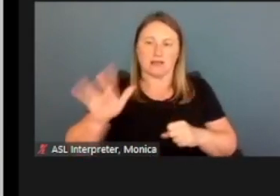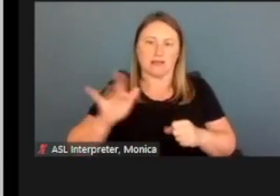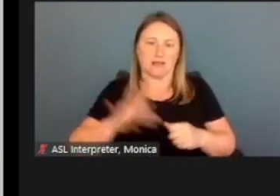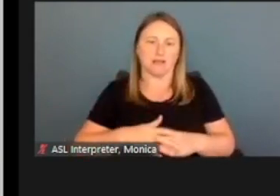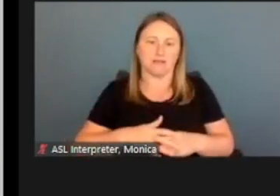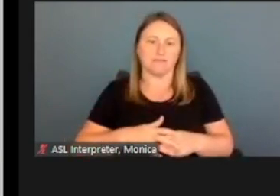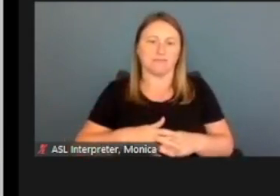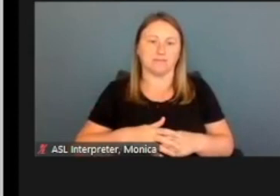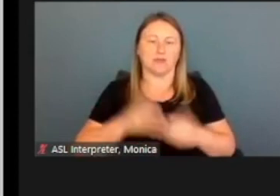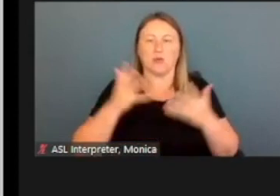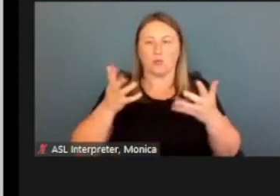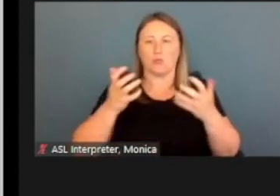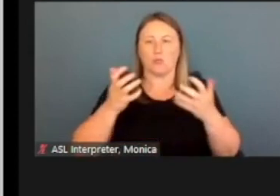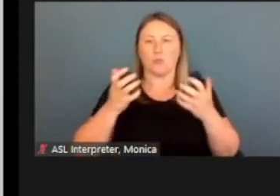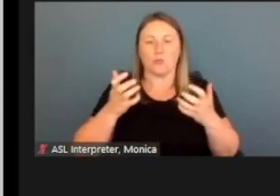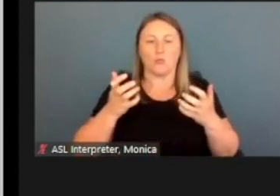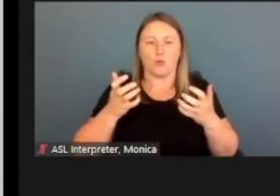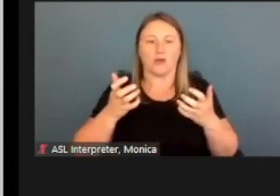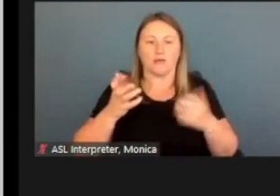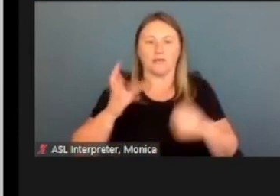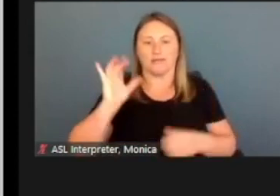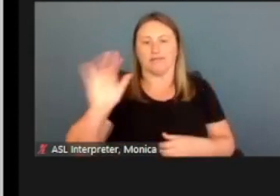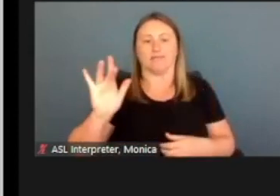We want the cleansed address. That's what we call it.